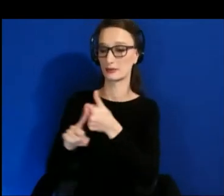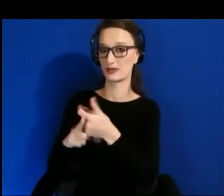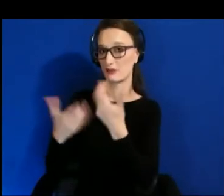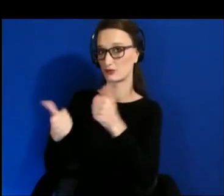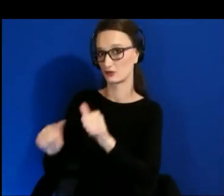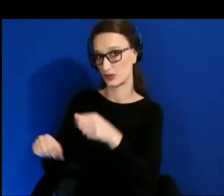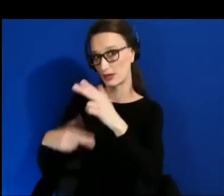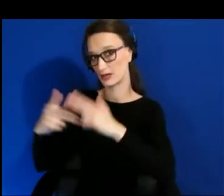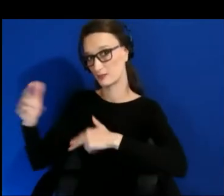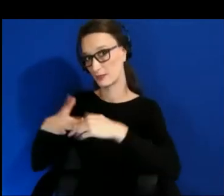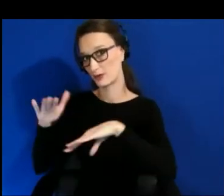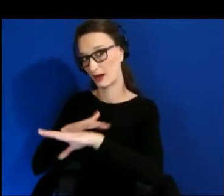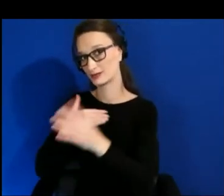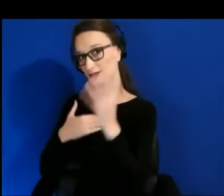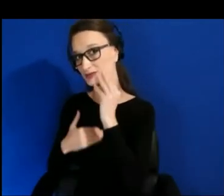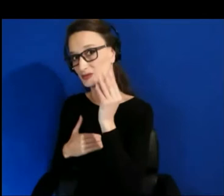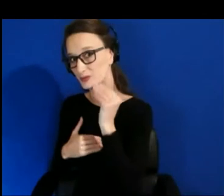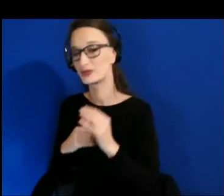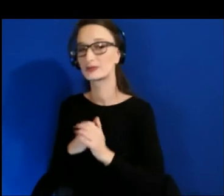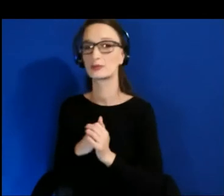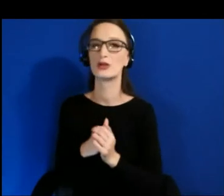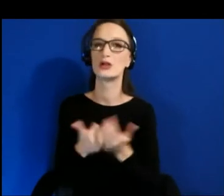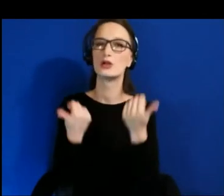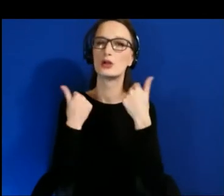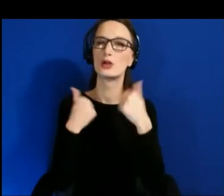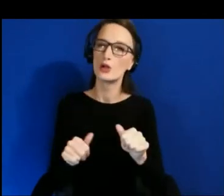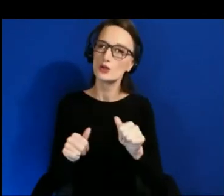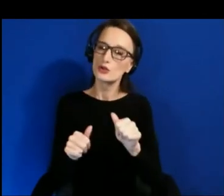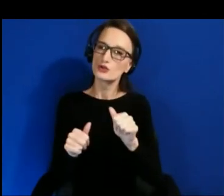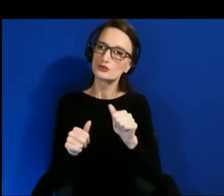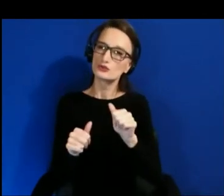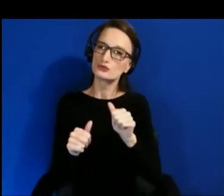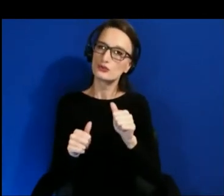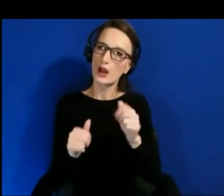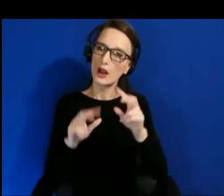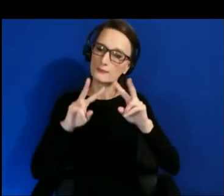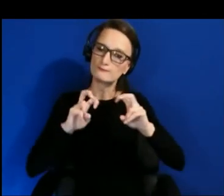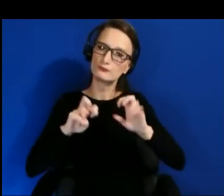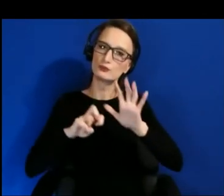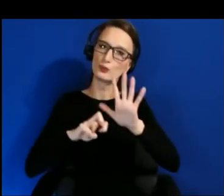is really to try going through your experience or your game with different settings.